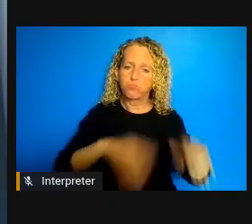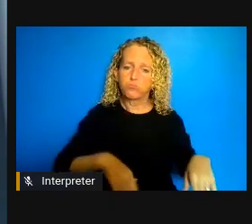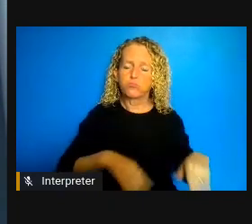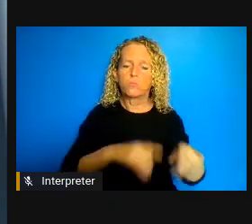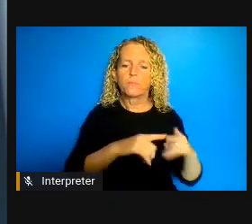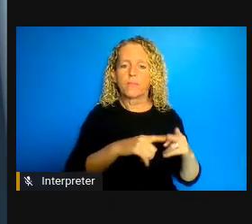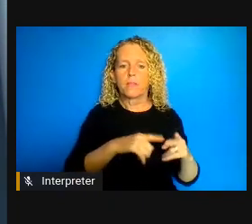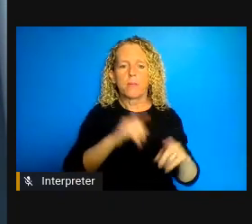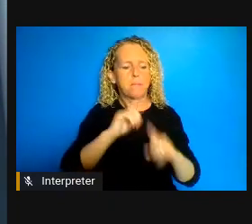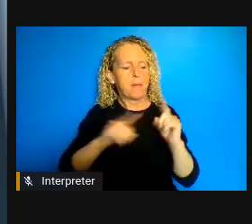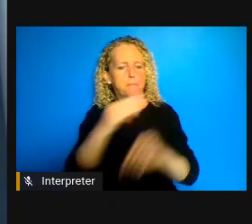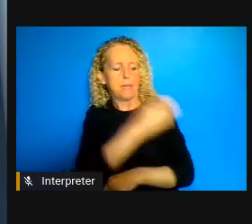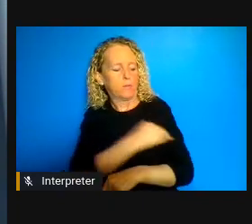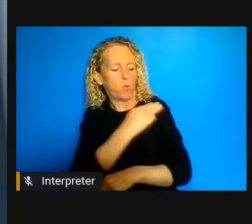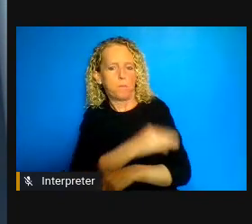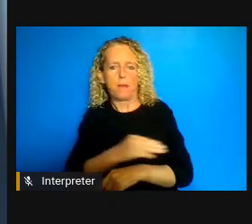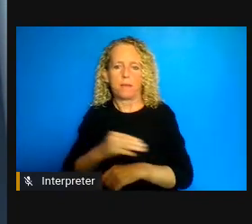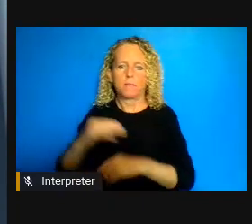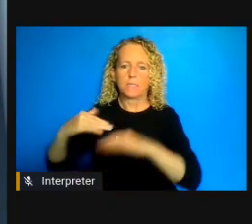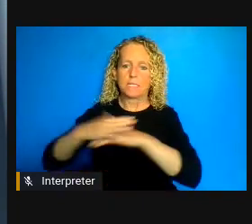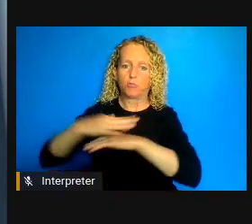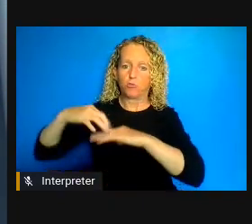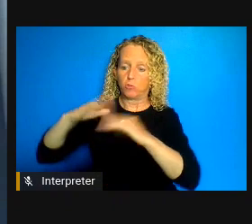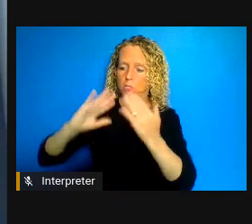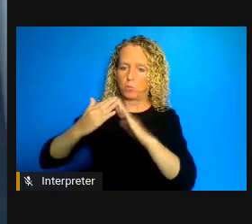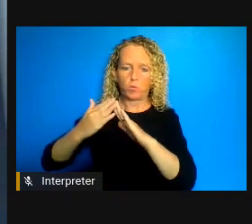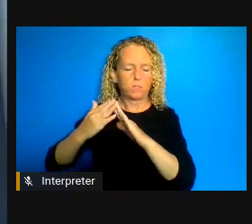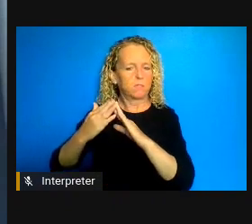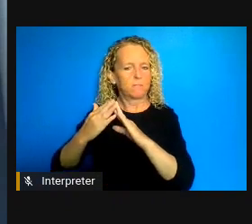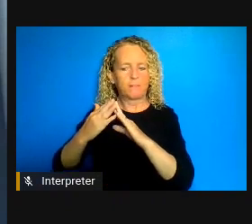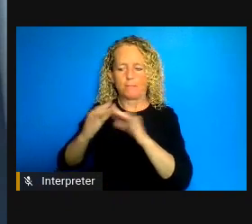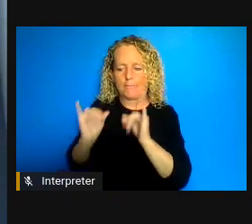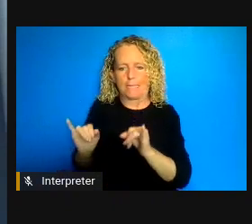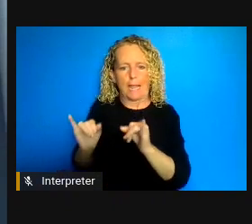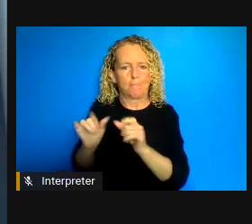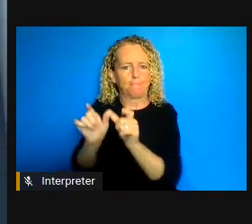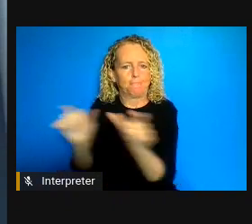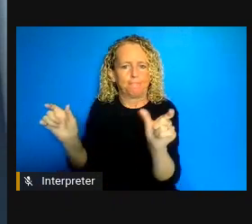insisting that for example if someone leaves and goes to Winnipeg they will